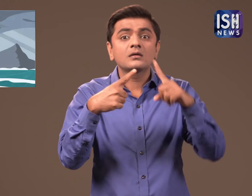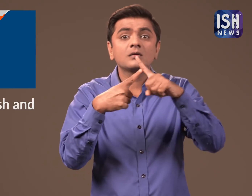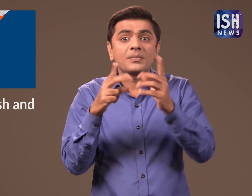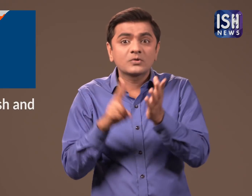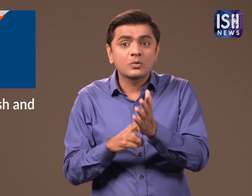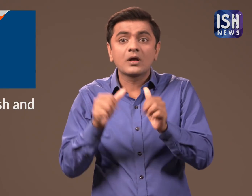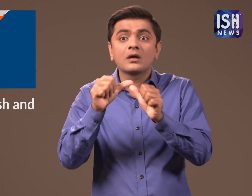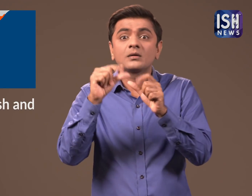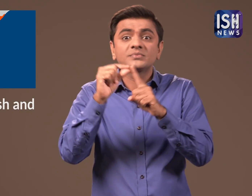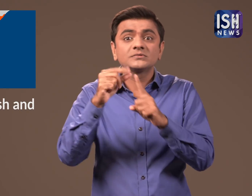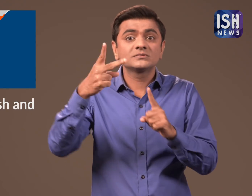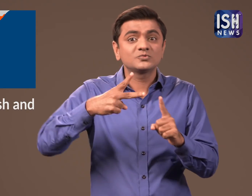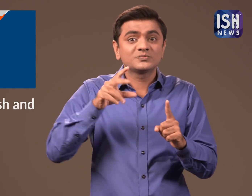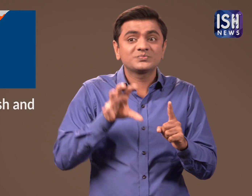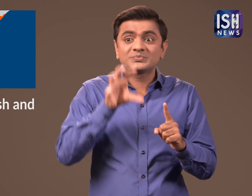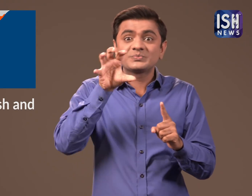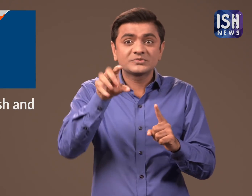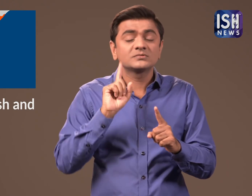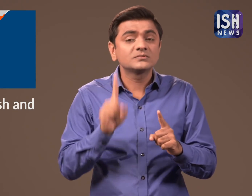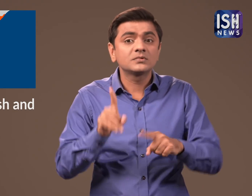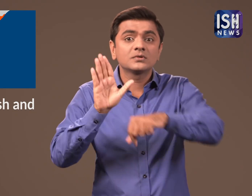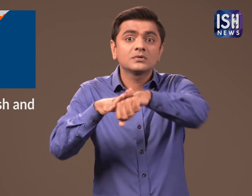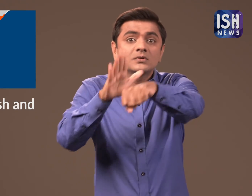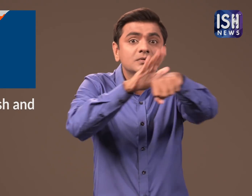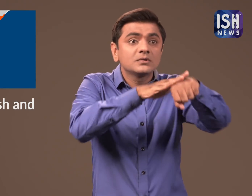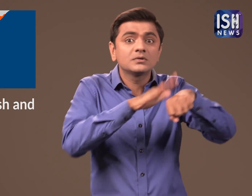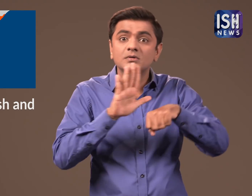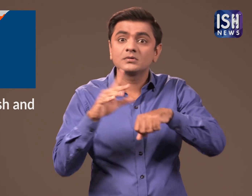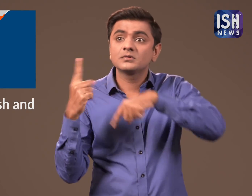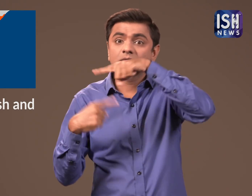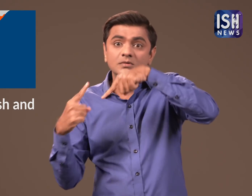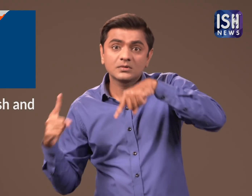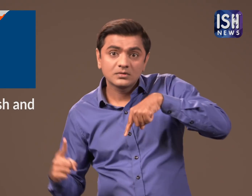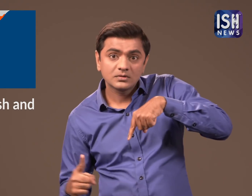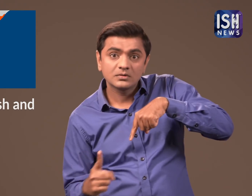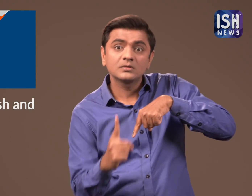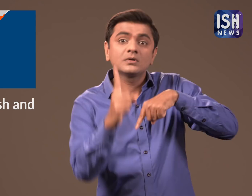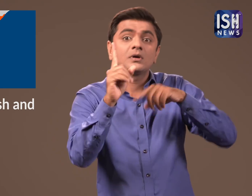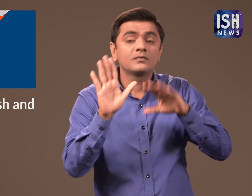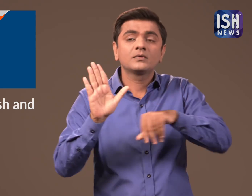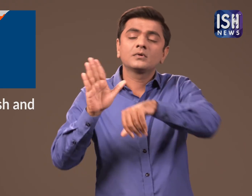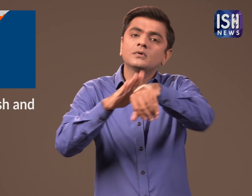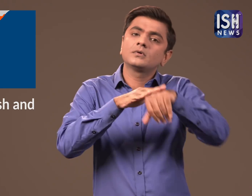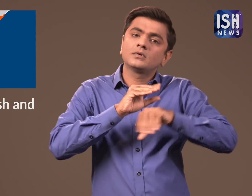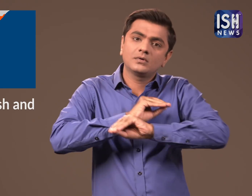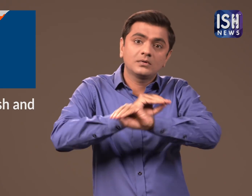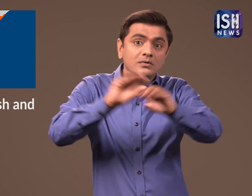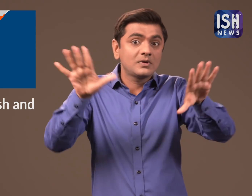Tamil Nadu and Andhra Pradesh are also on high alert.